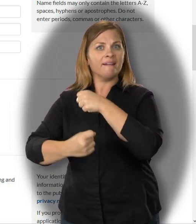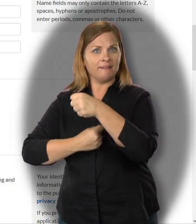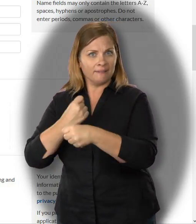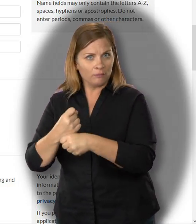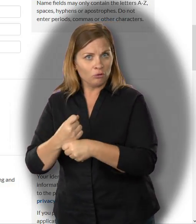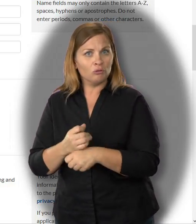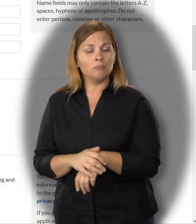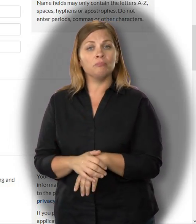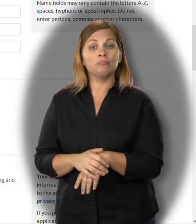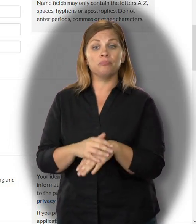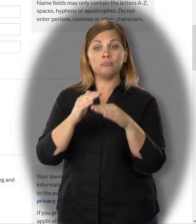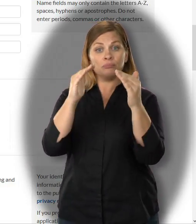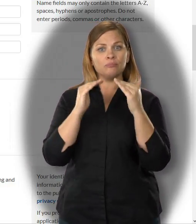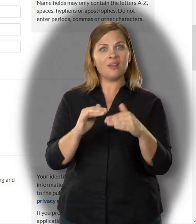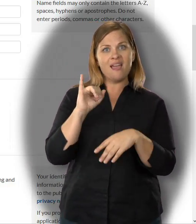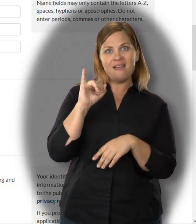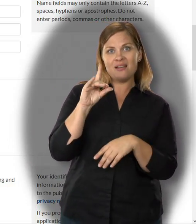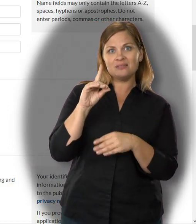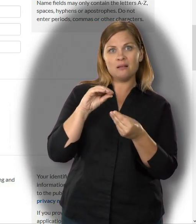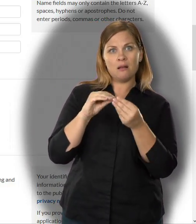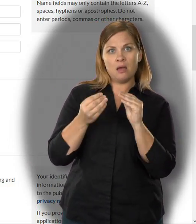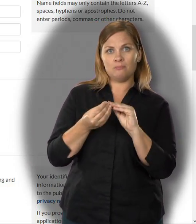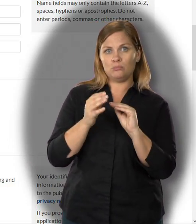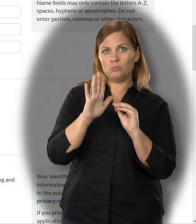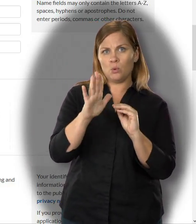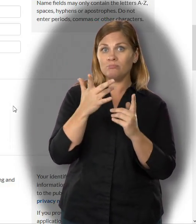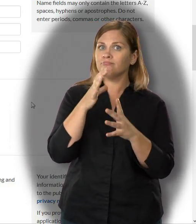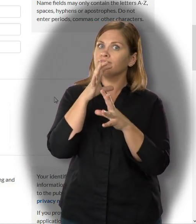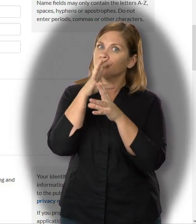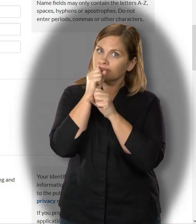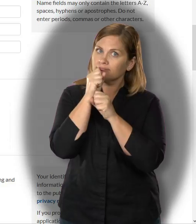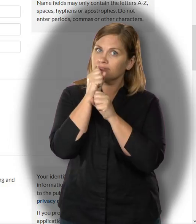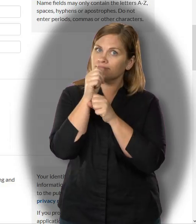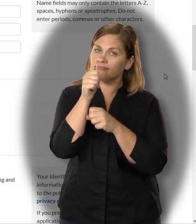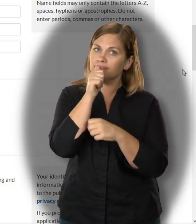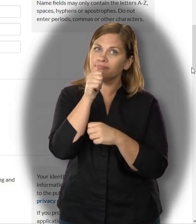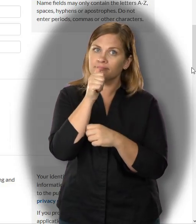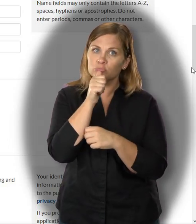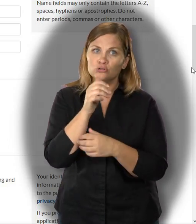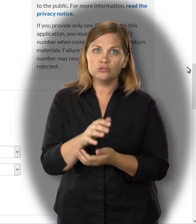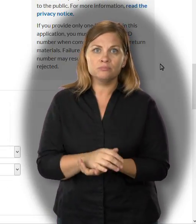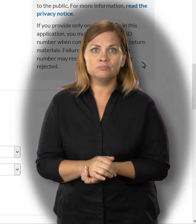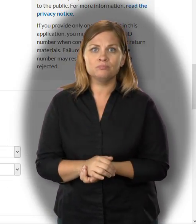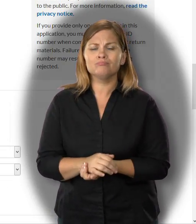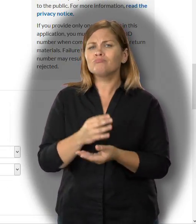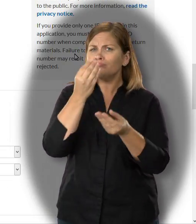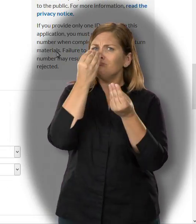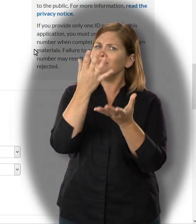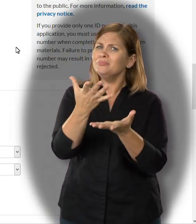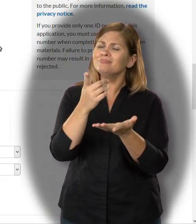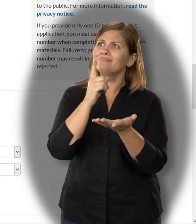Choose the month, day and year from the drop-down menus. Then it is asking for certain ID numbers.